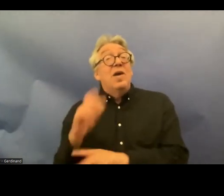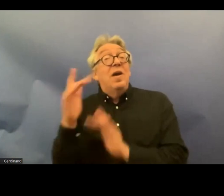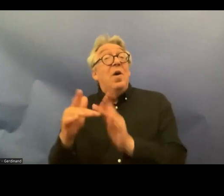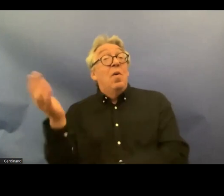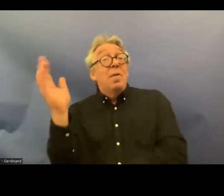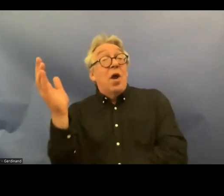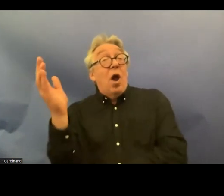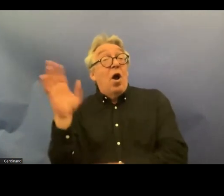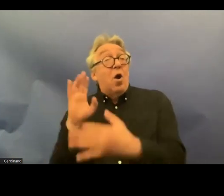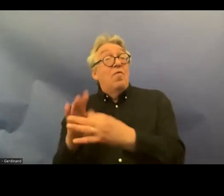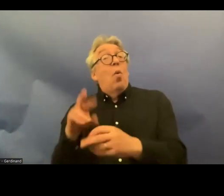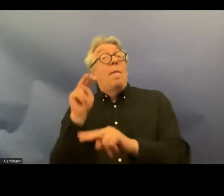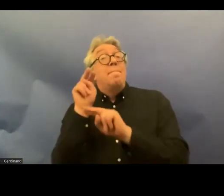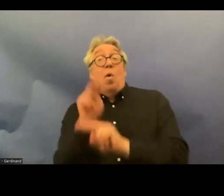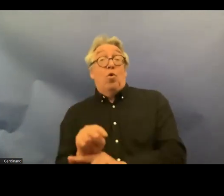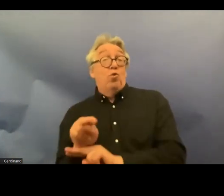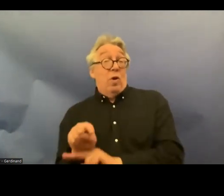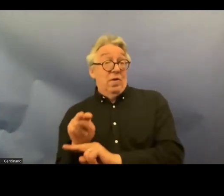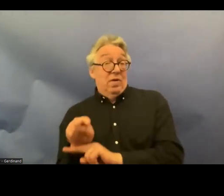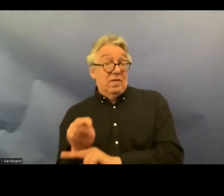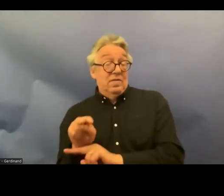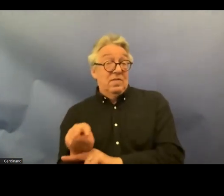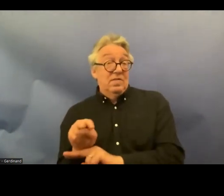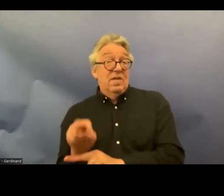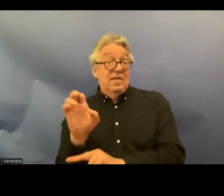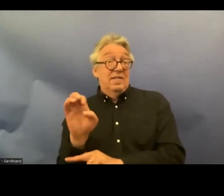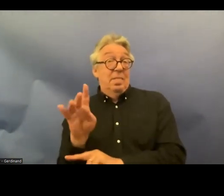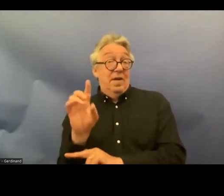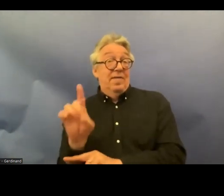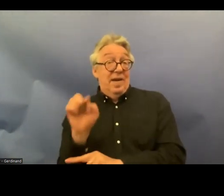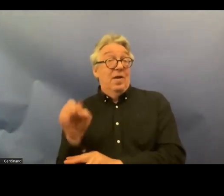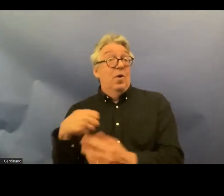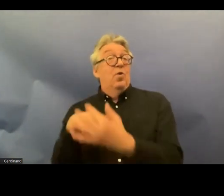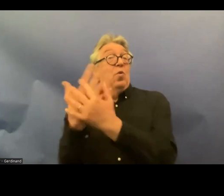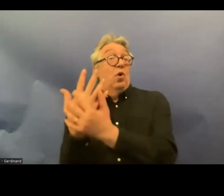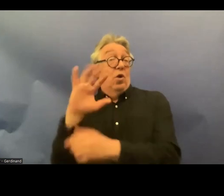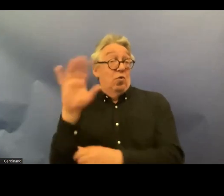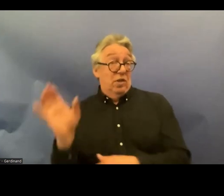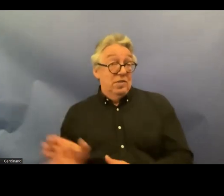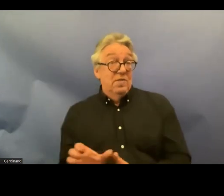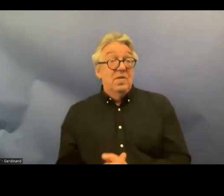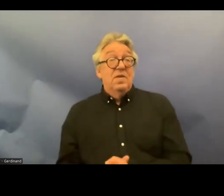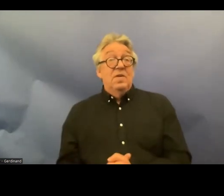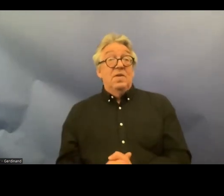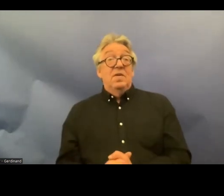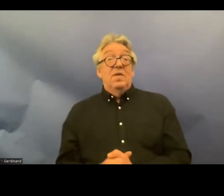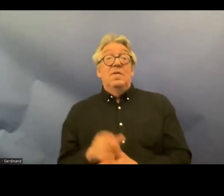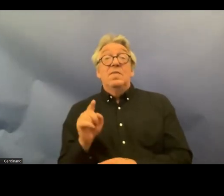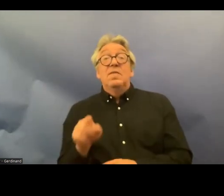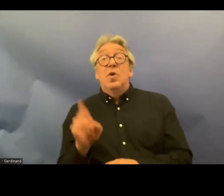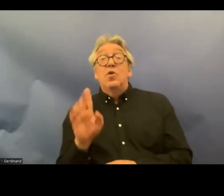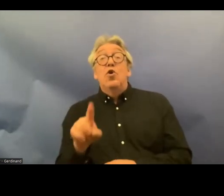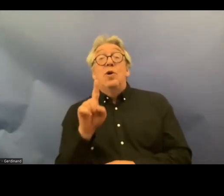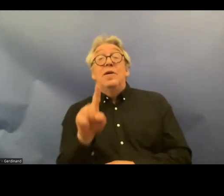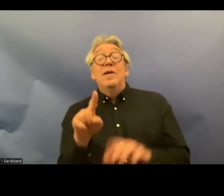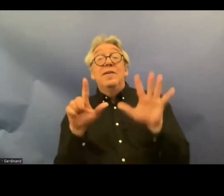monitoring uh to the crpd in the noric countries it is on the 17th of April